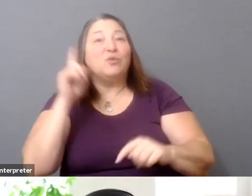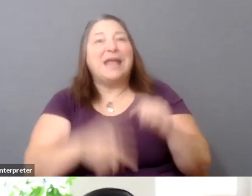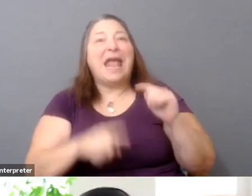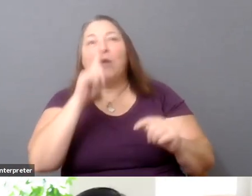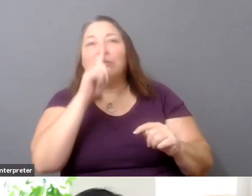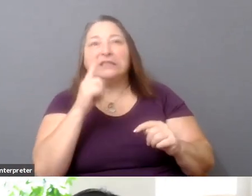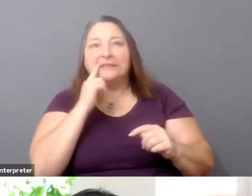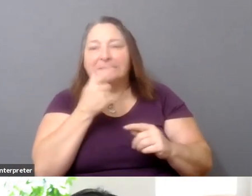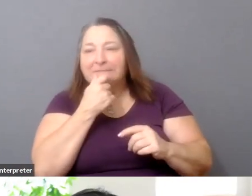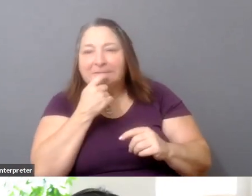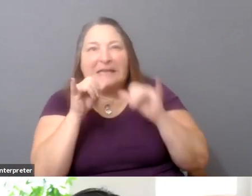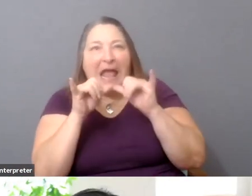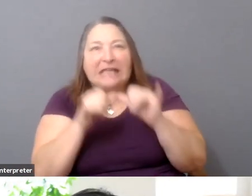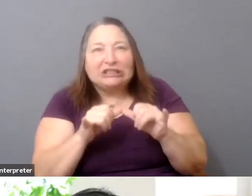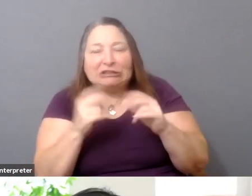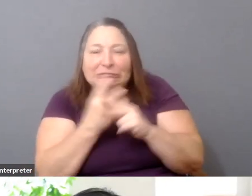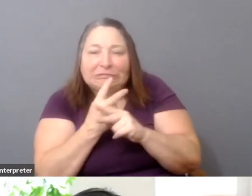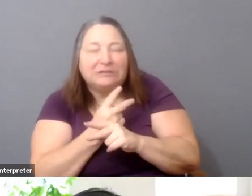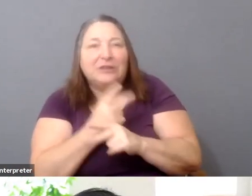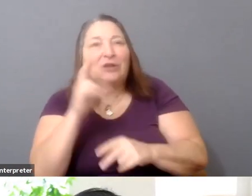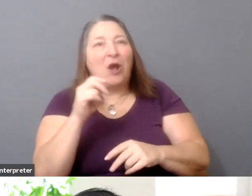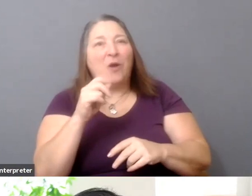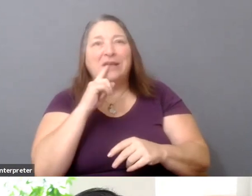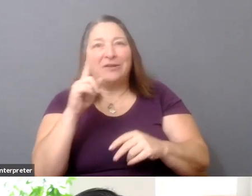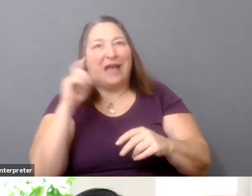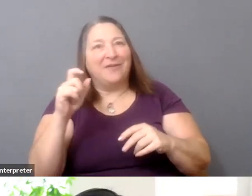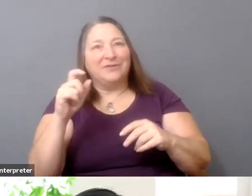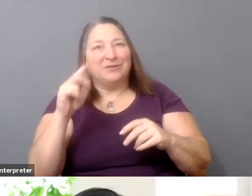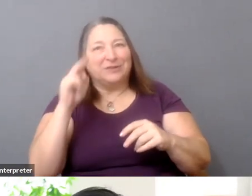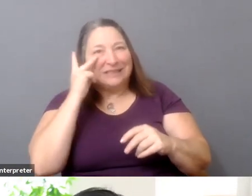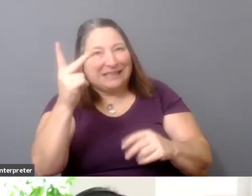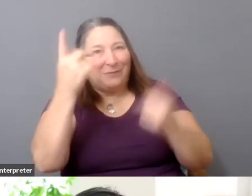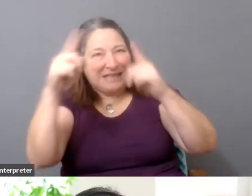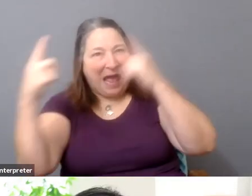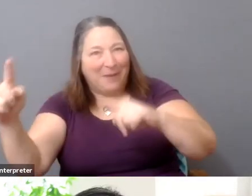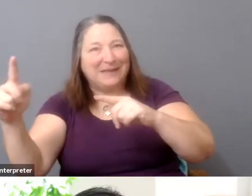I think what I will say, Karin, to your point about A-Doc-- and I think, Maggie, I think somewhat